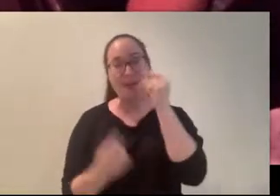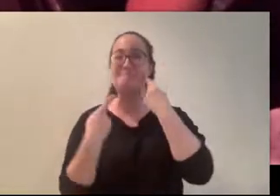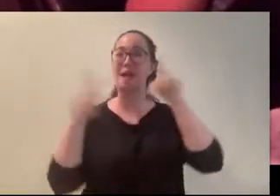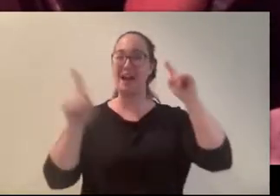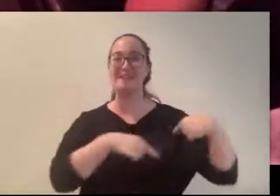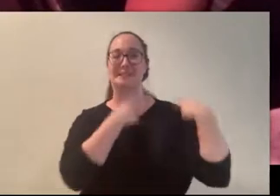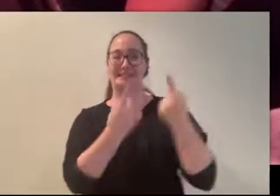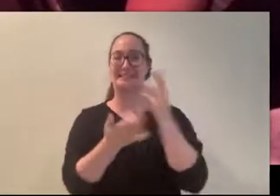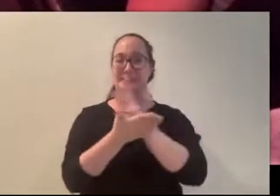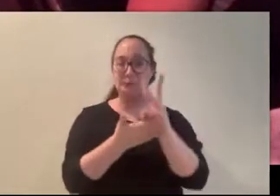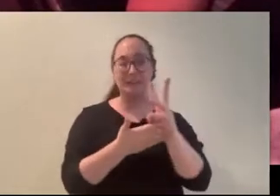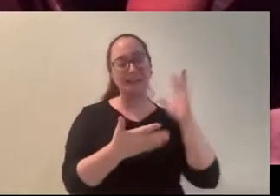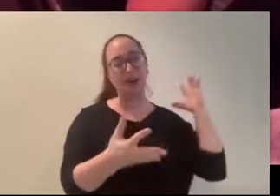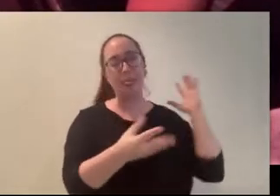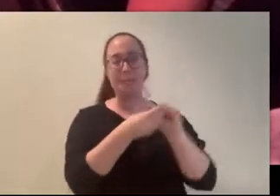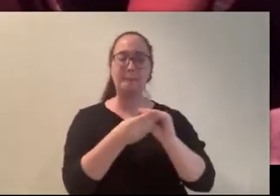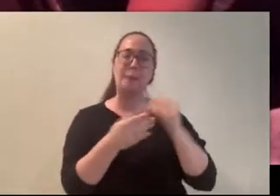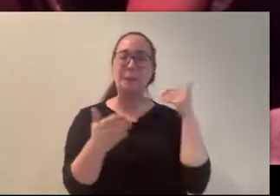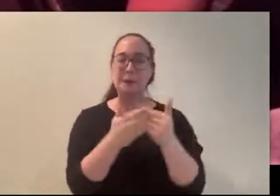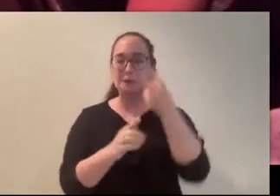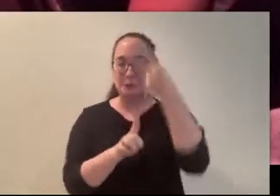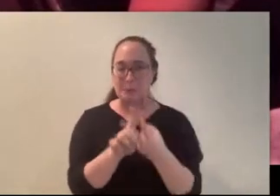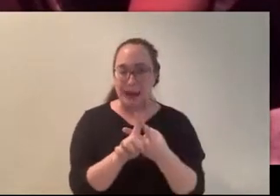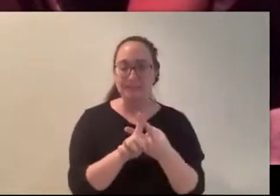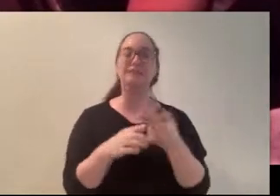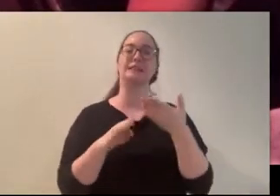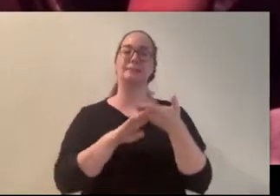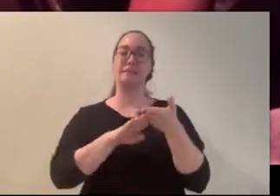Um before we get, a couple announcements before we get into the story and then we'll save all the